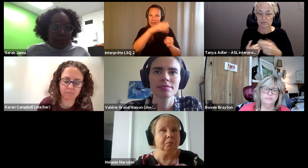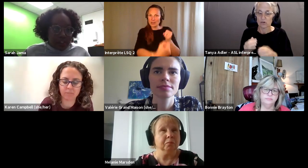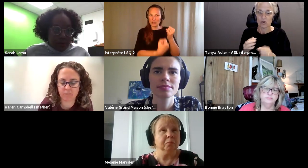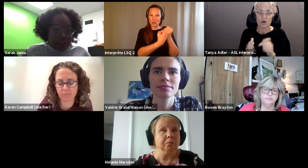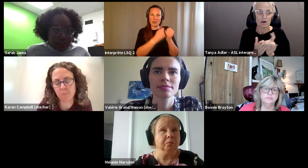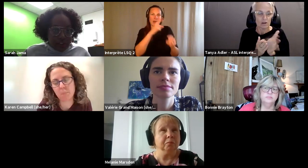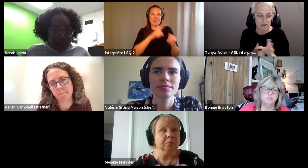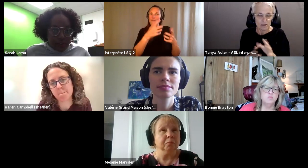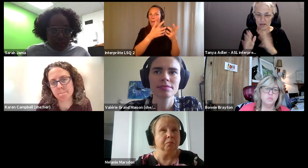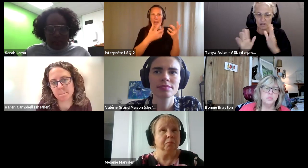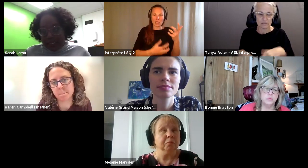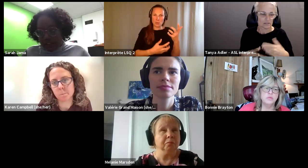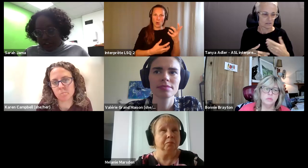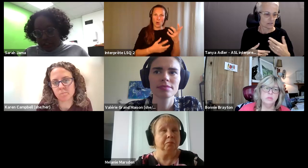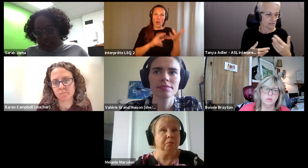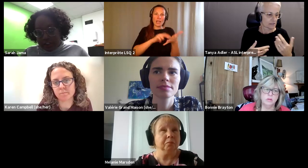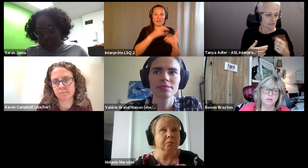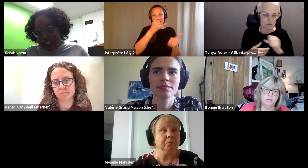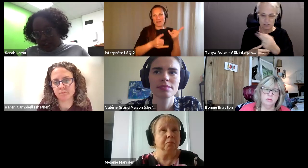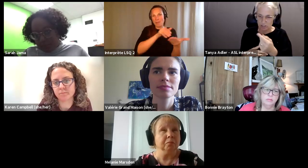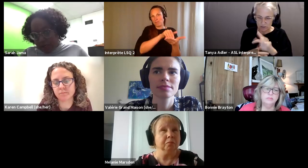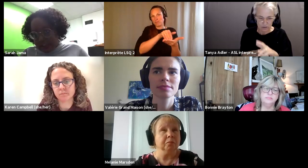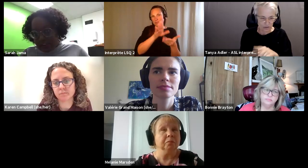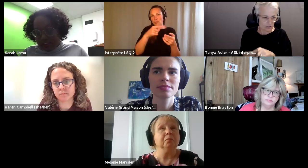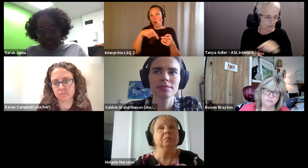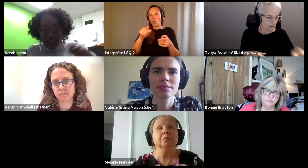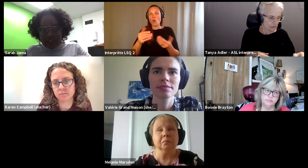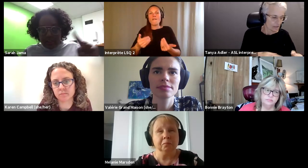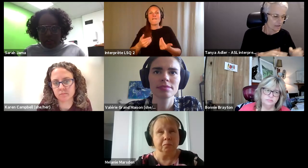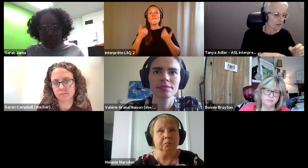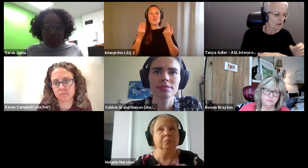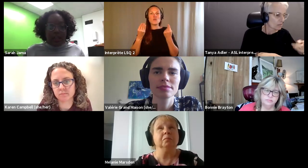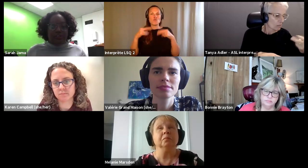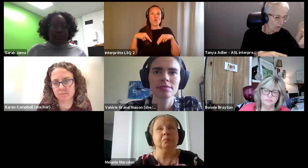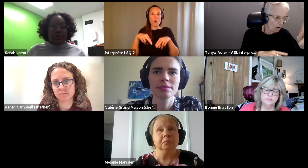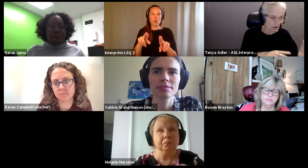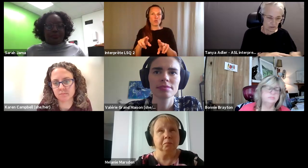Sarah Jama: And up on the street and then back in the shelter because they're kicked out of the parks and then it's the cycle and so.